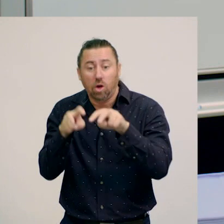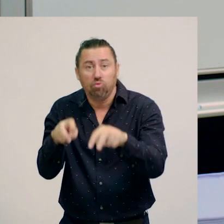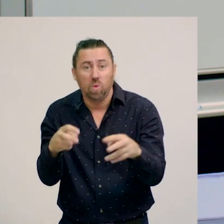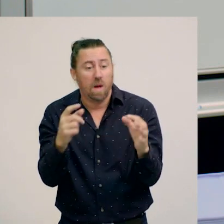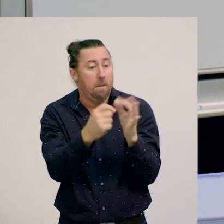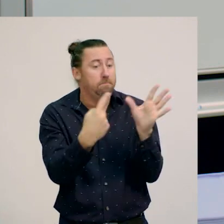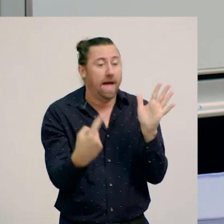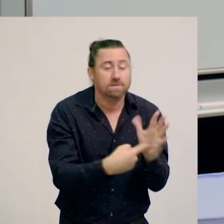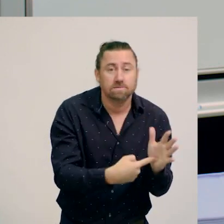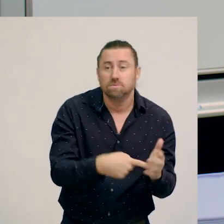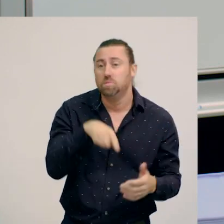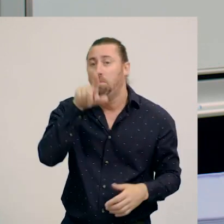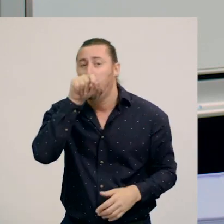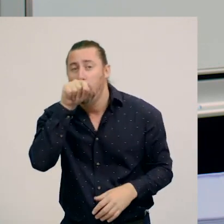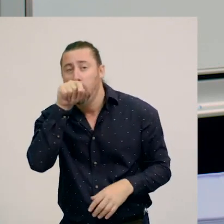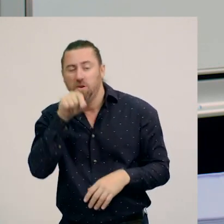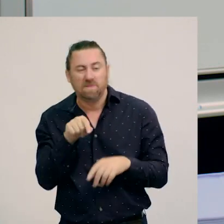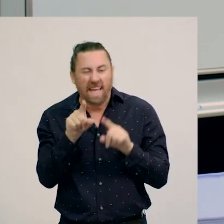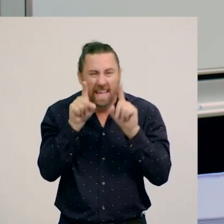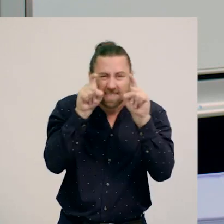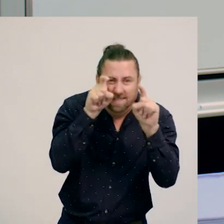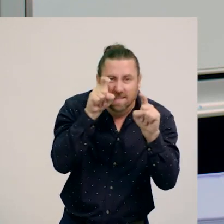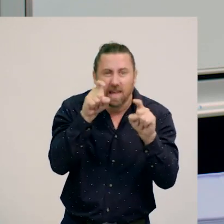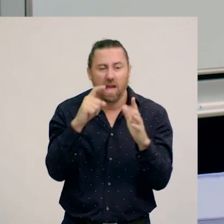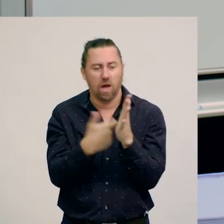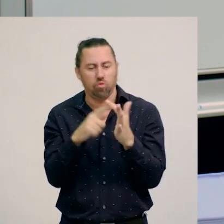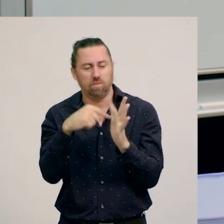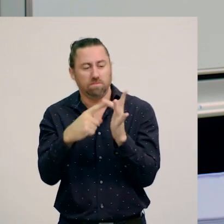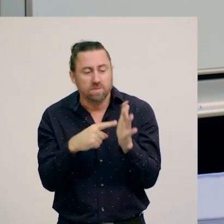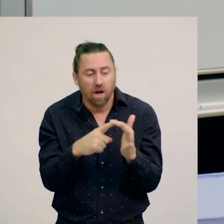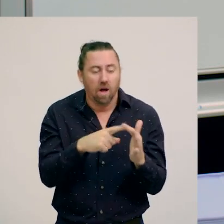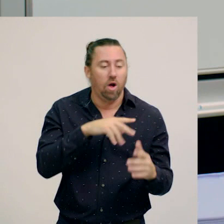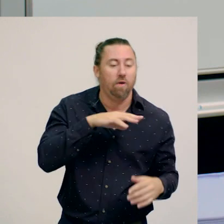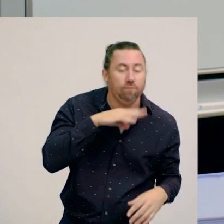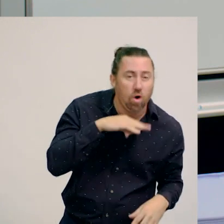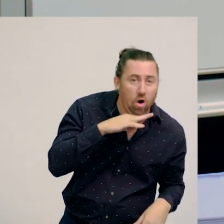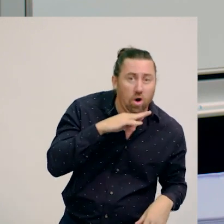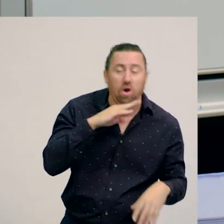as well as birds, insects, reptiles, frogs, and of course trees and ferns.